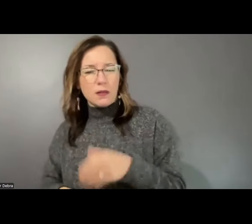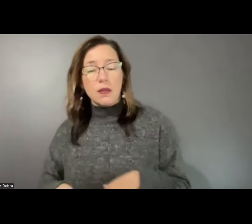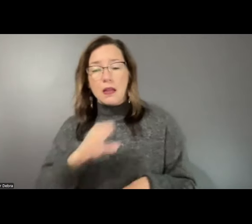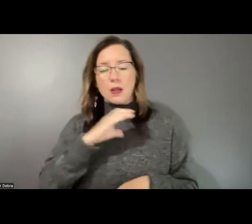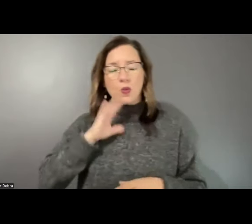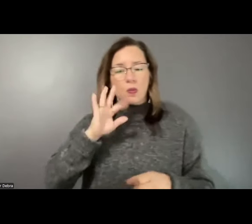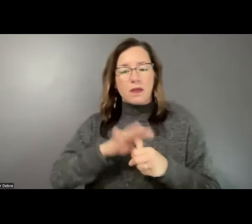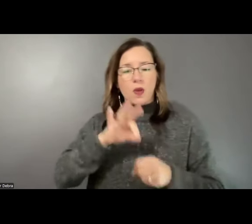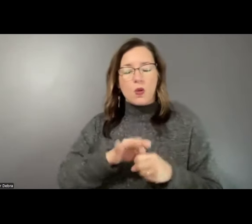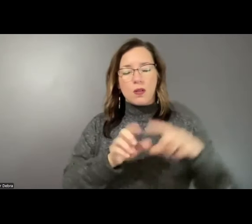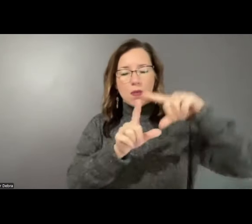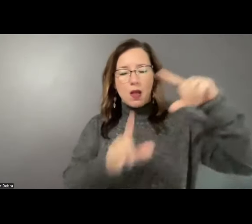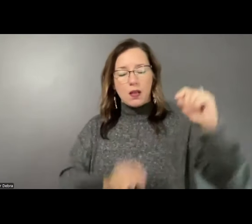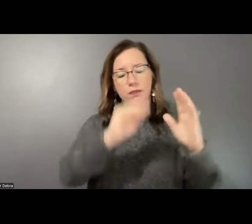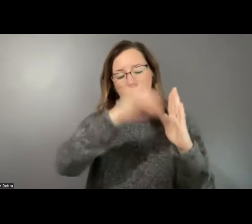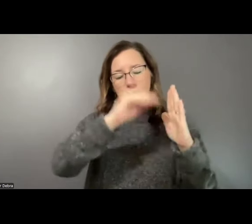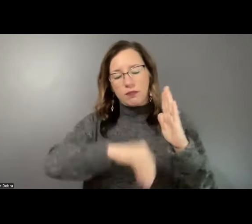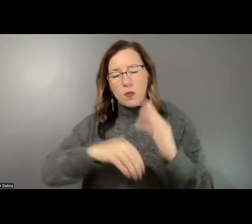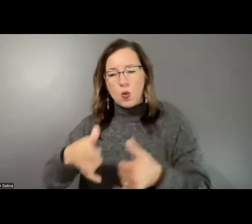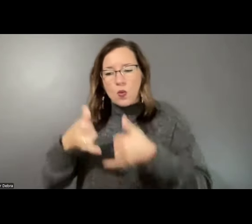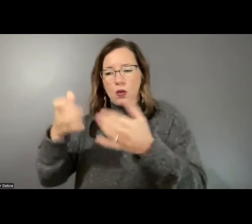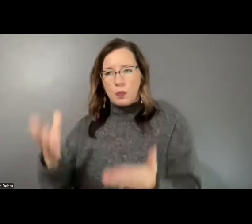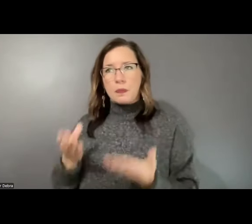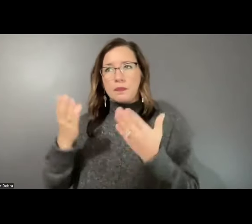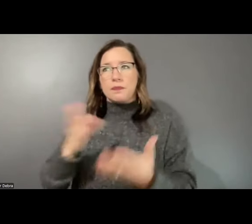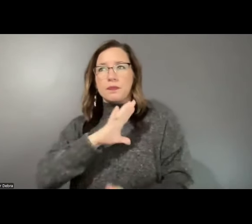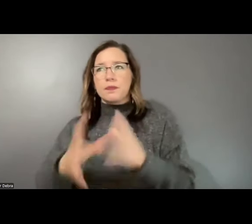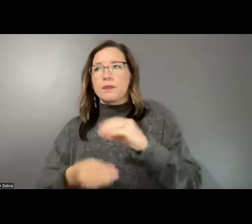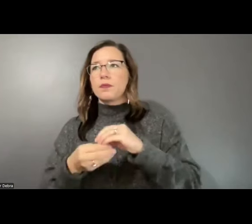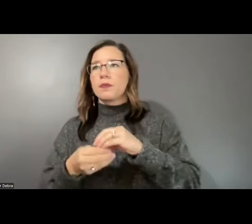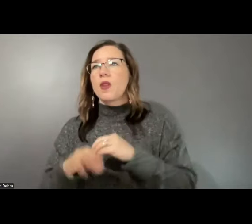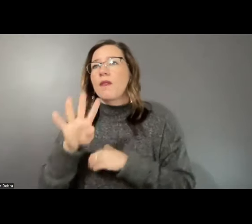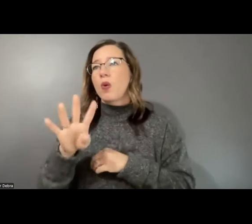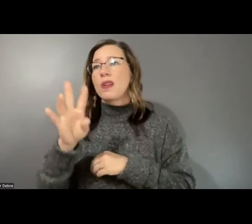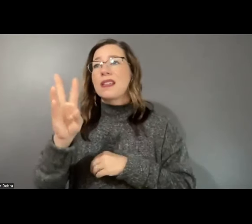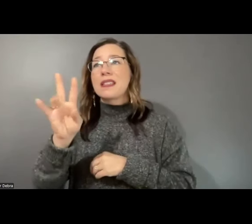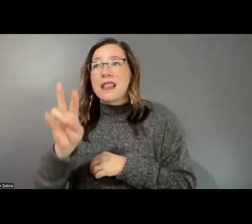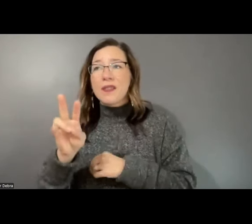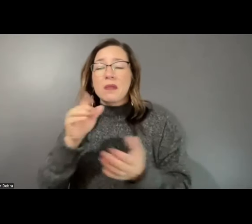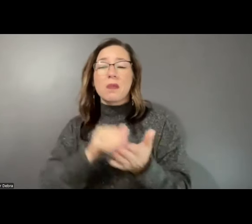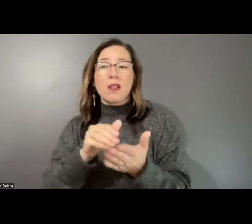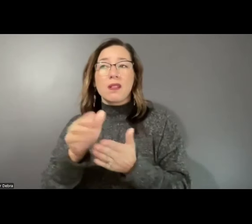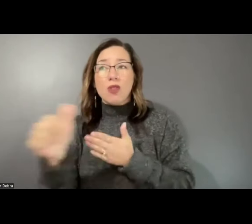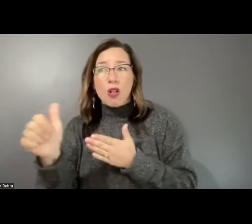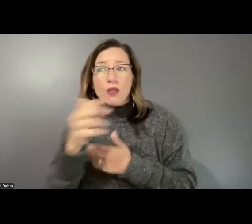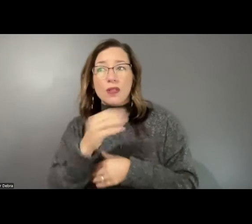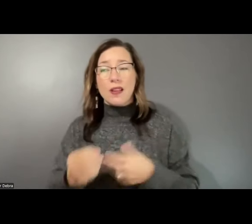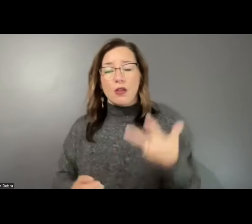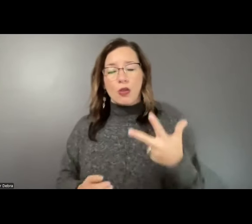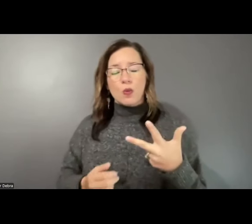ballot today on award recommendations, totaling more than $47 million in three funding areas,